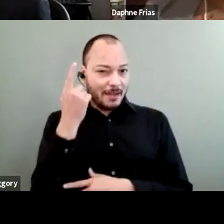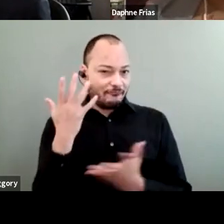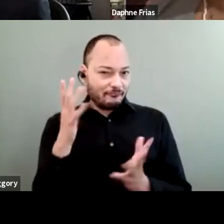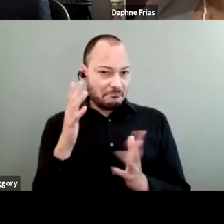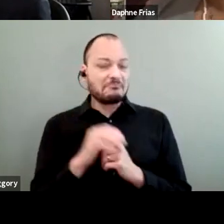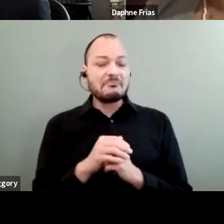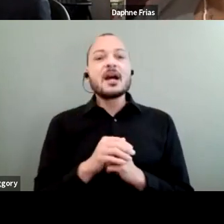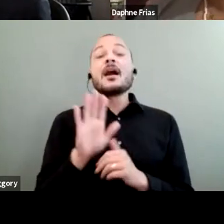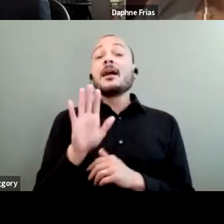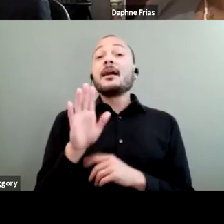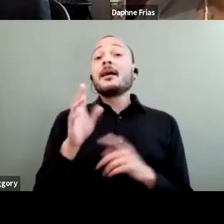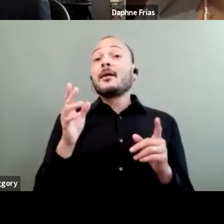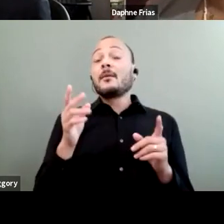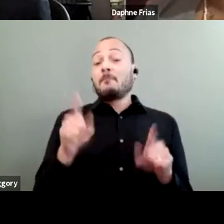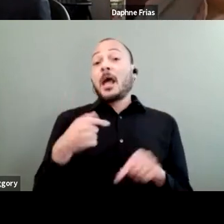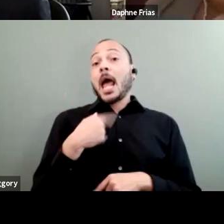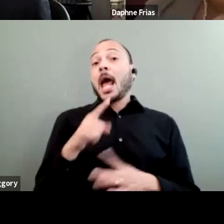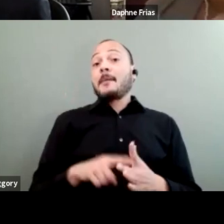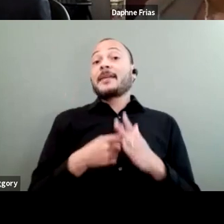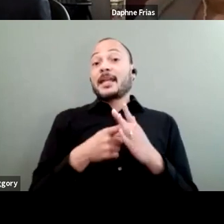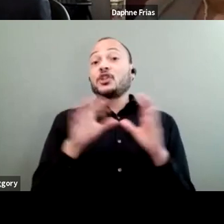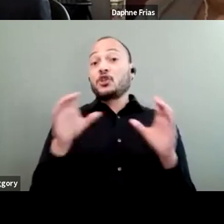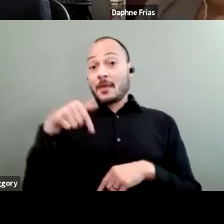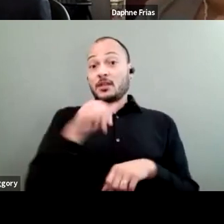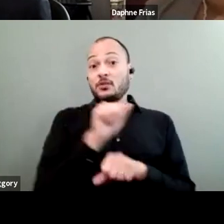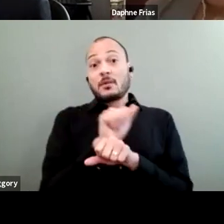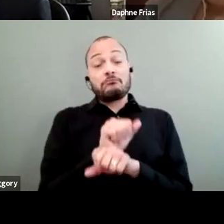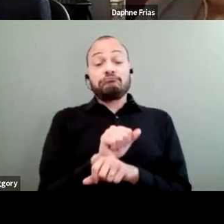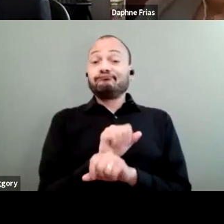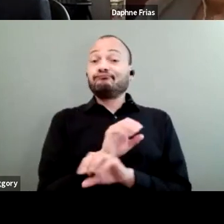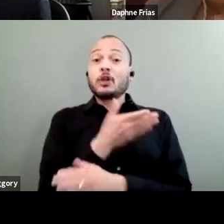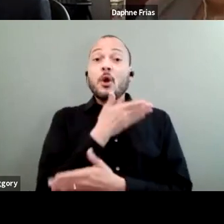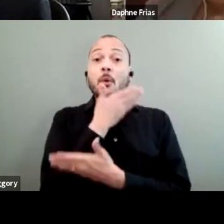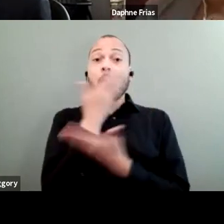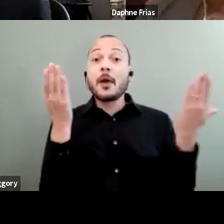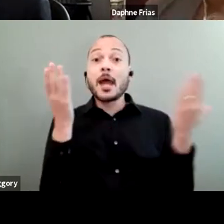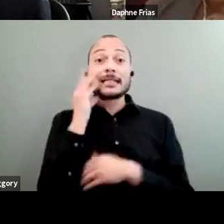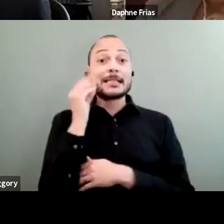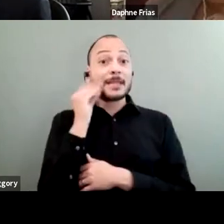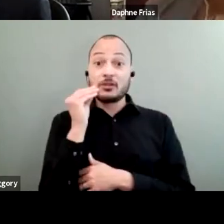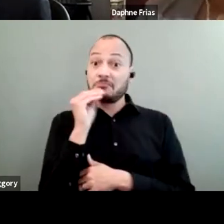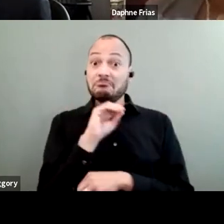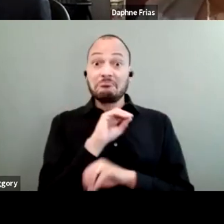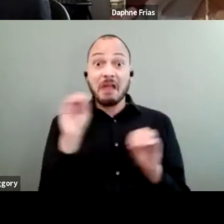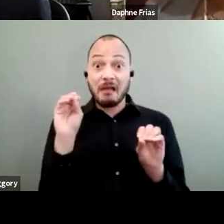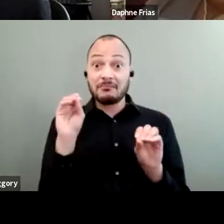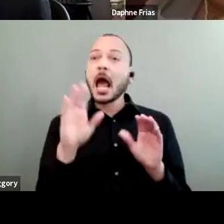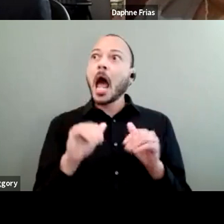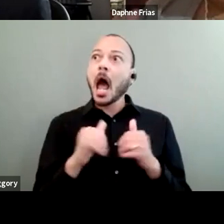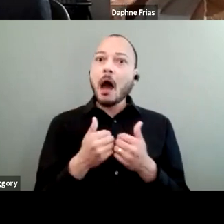When I began doing this work, I had no experience in how to write a grant proposal,